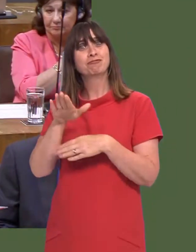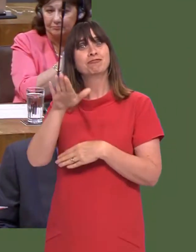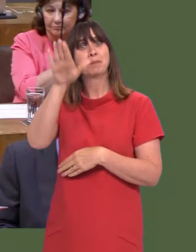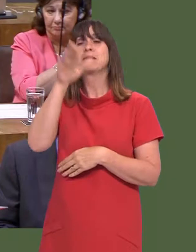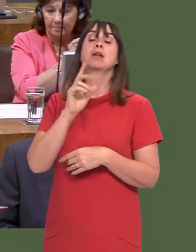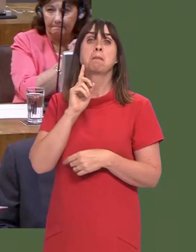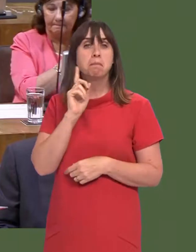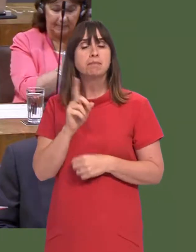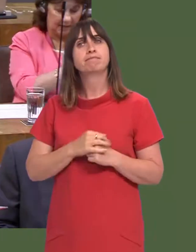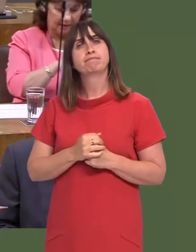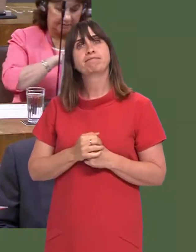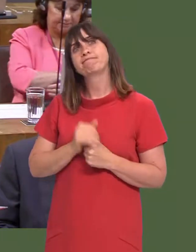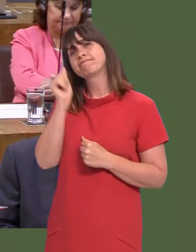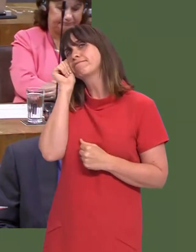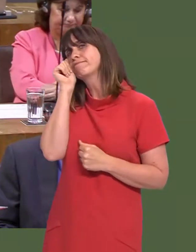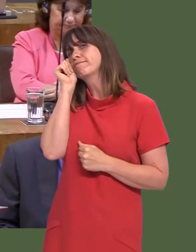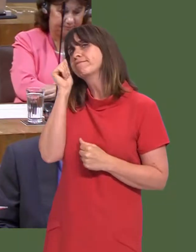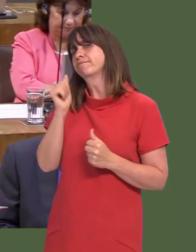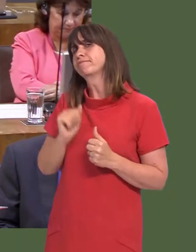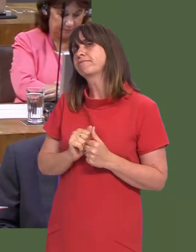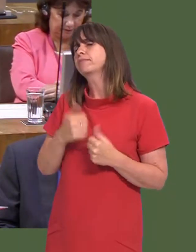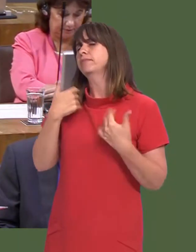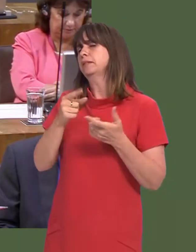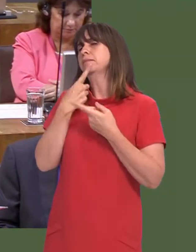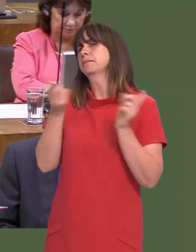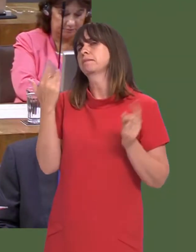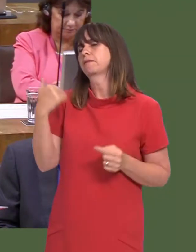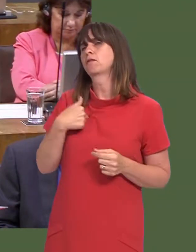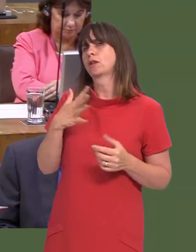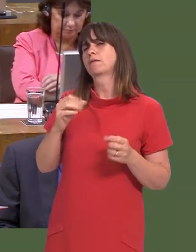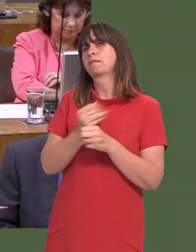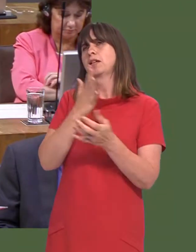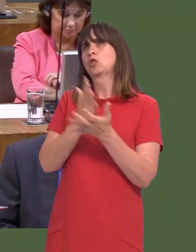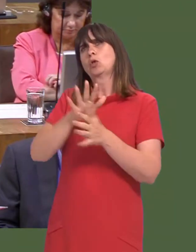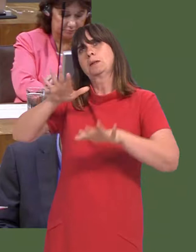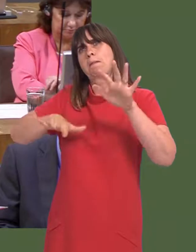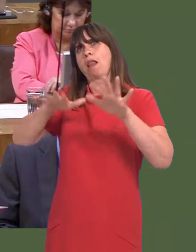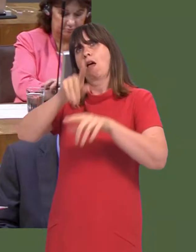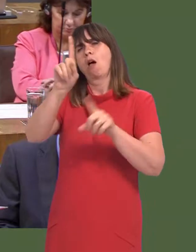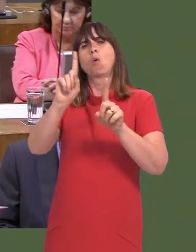Carwyn Jones: But, Iíve said before that we must ensure that more co-operative groups,